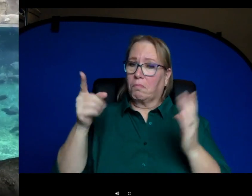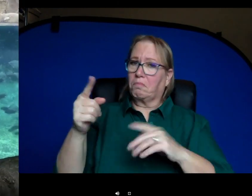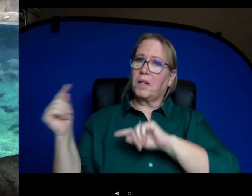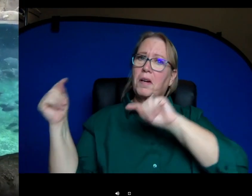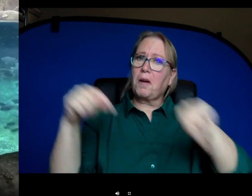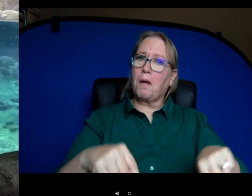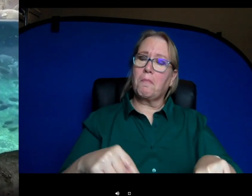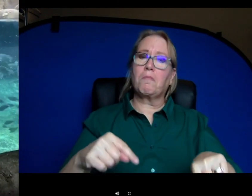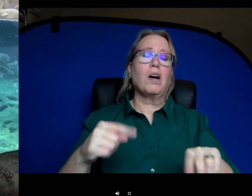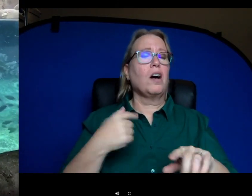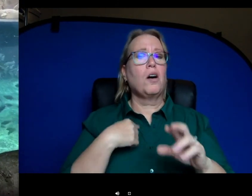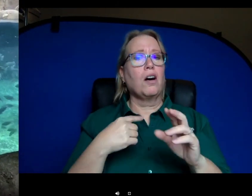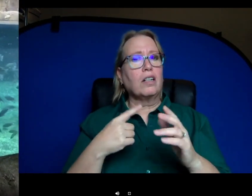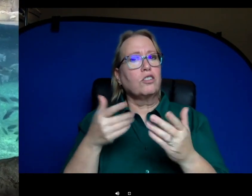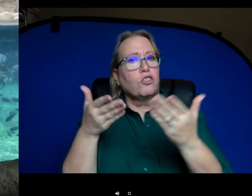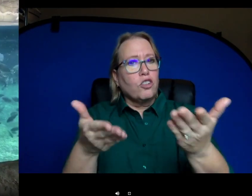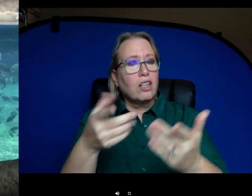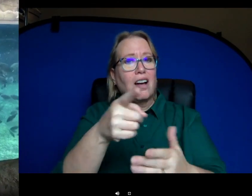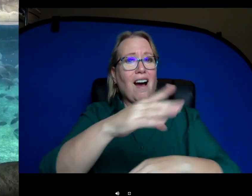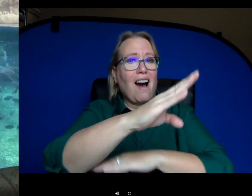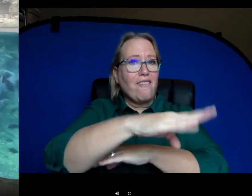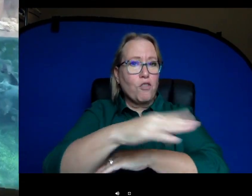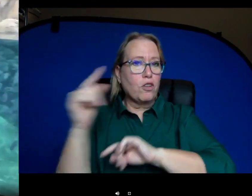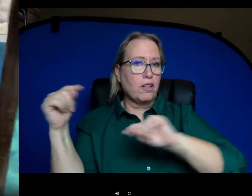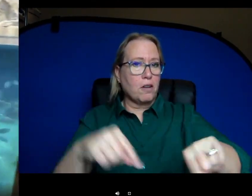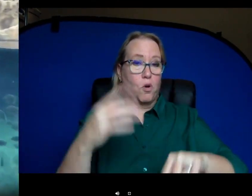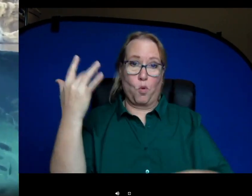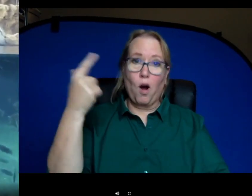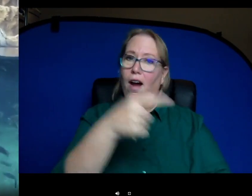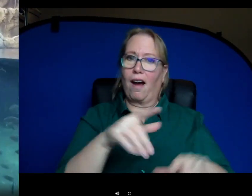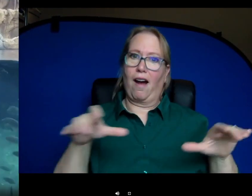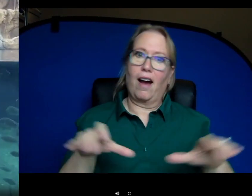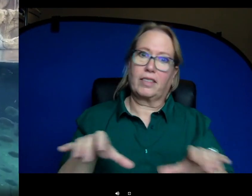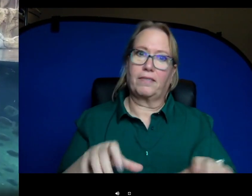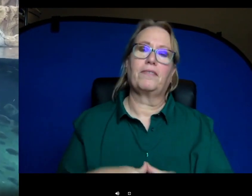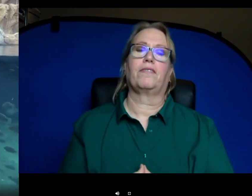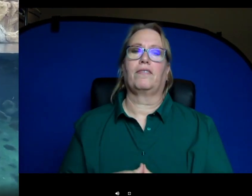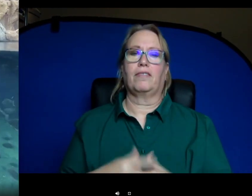later on in the day. They become really active and they're actually nocturnal. So